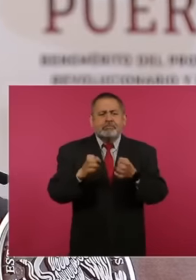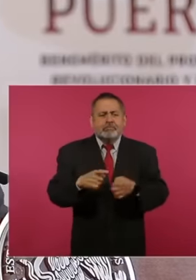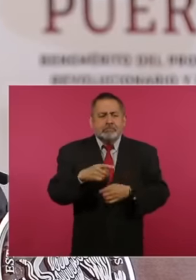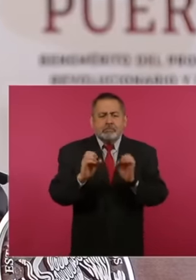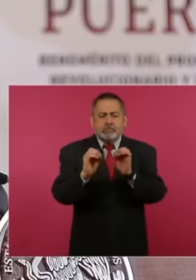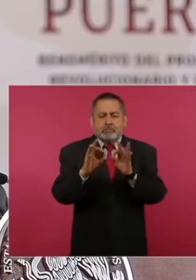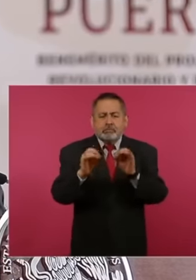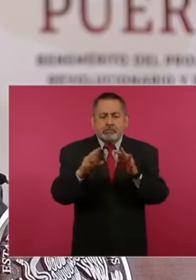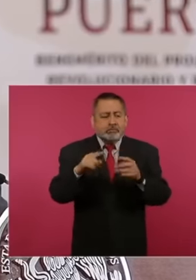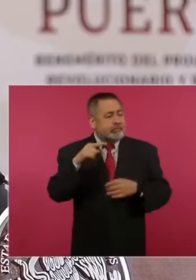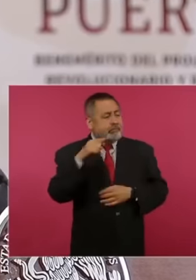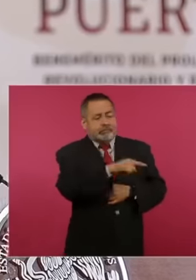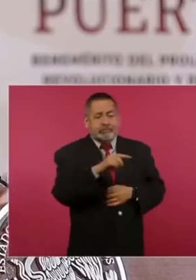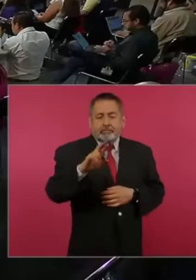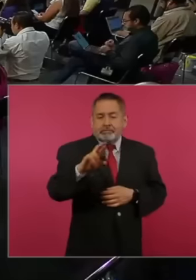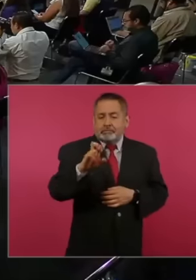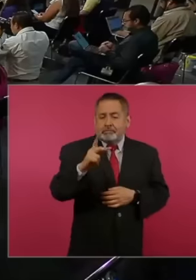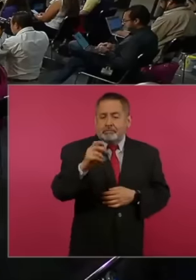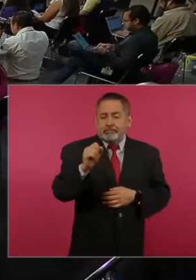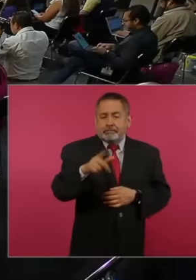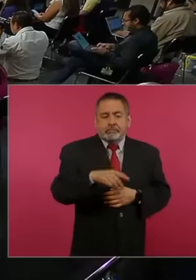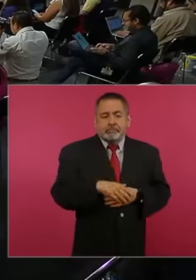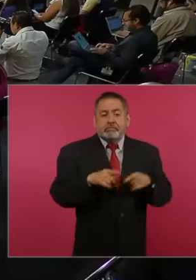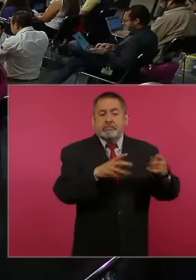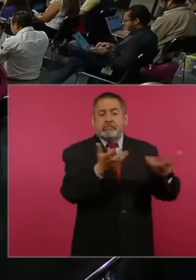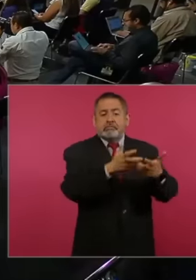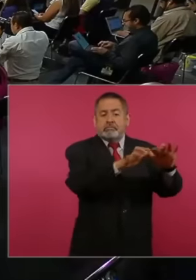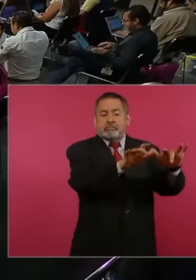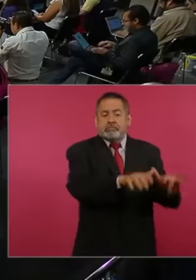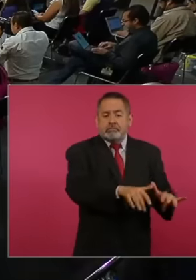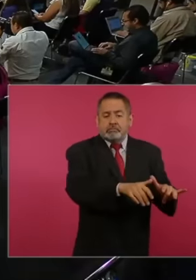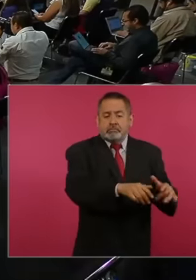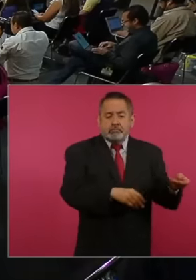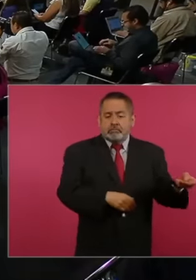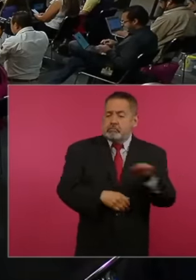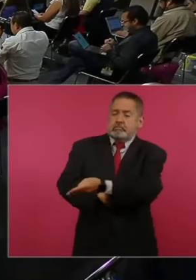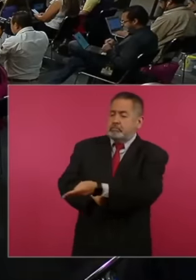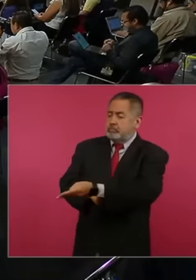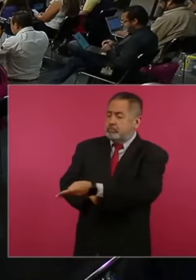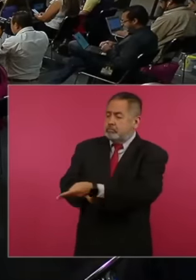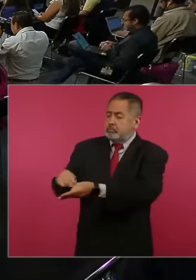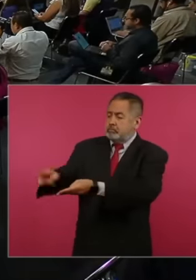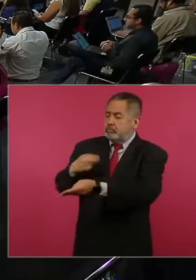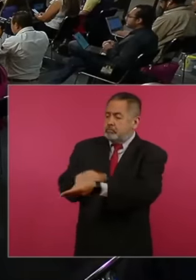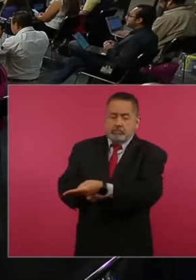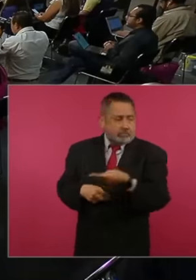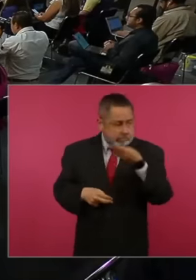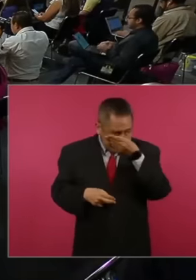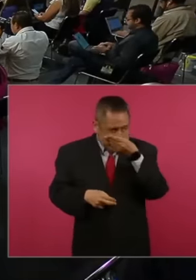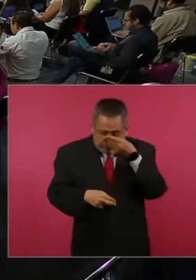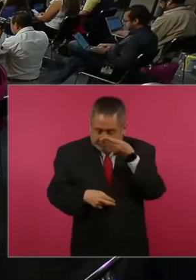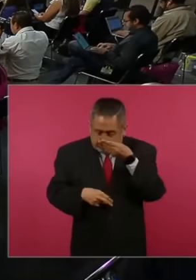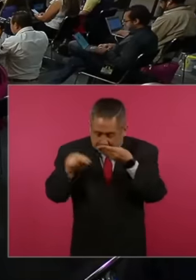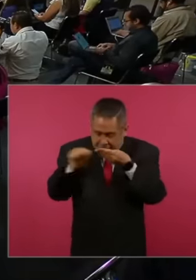Repsol office and they no longer handed it over to Pemex to make corrections but they had clauses in those